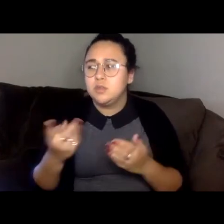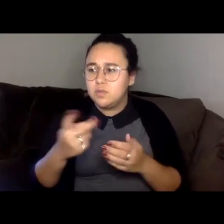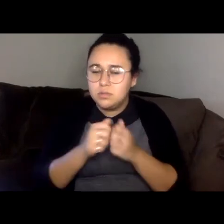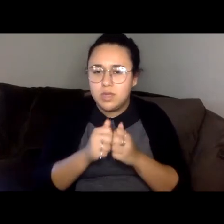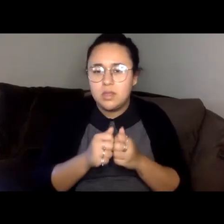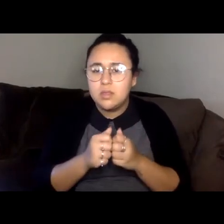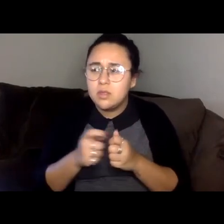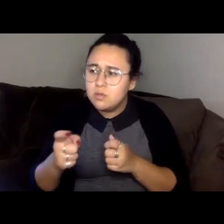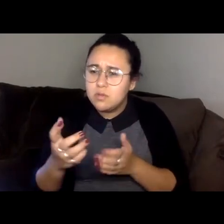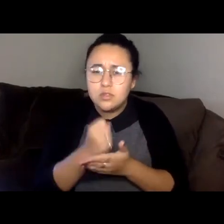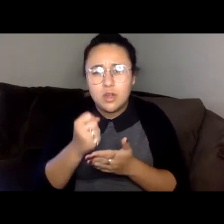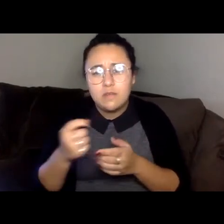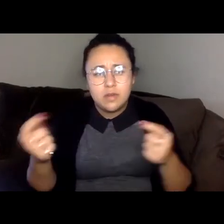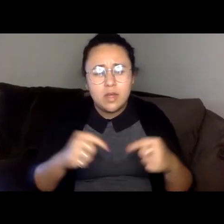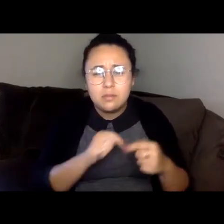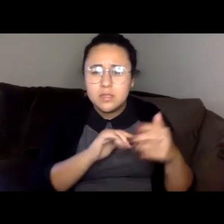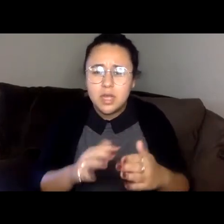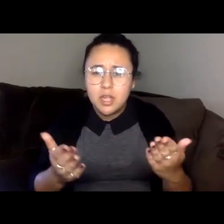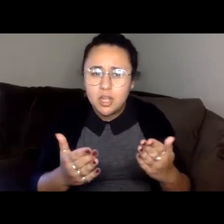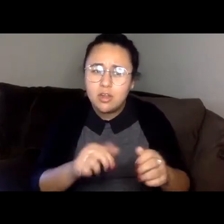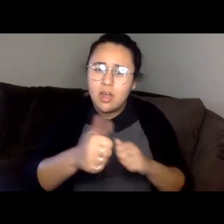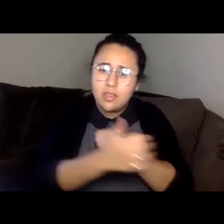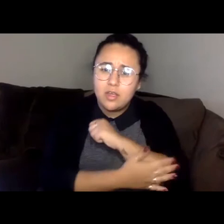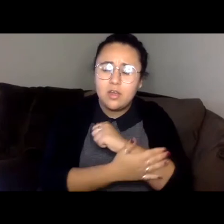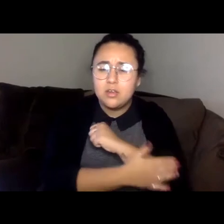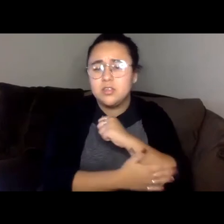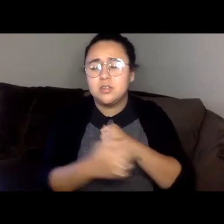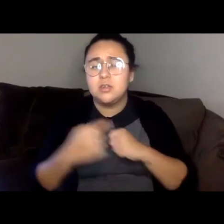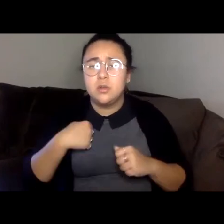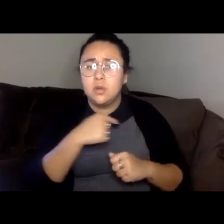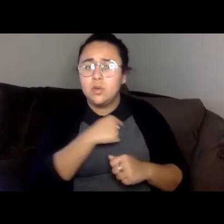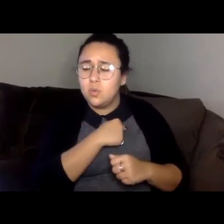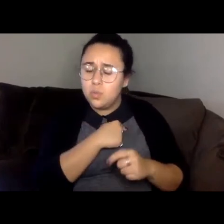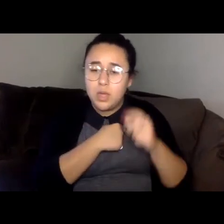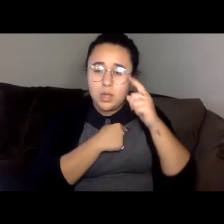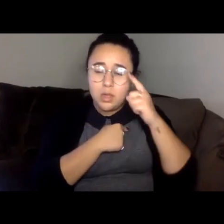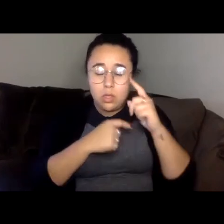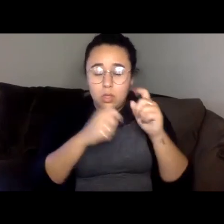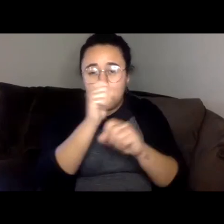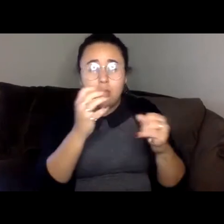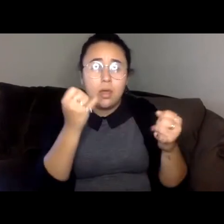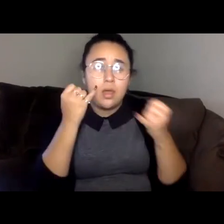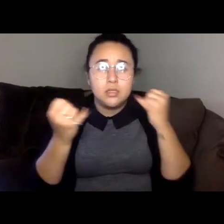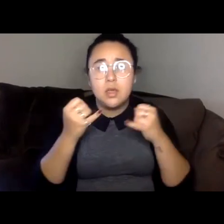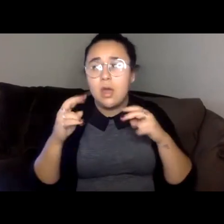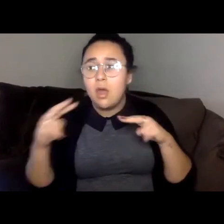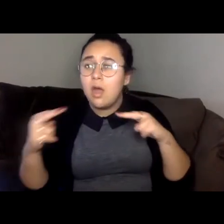Our scheme so unlikely when we conceived it has more merit, than just bringing us together.